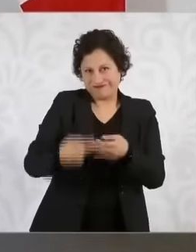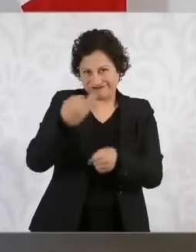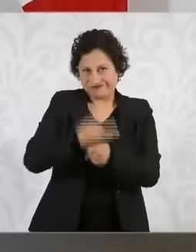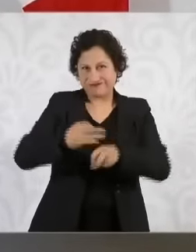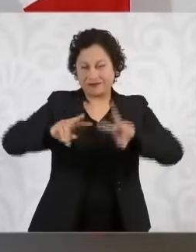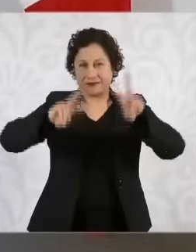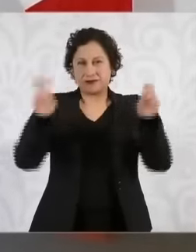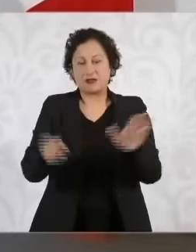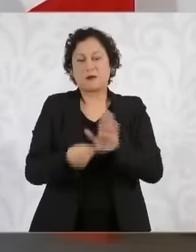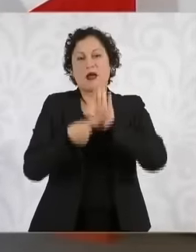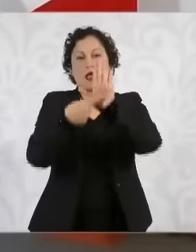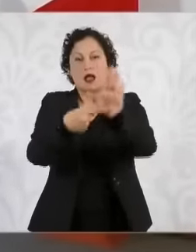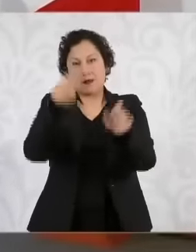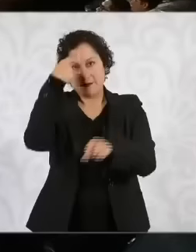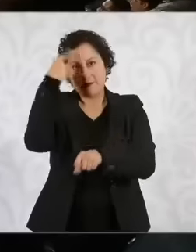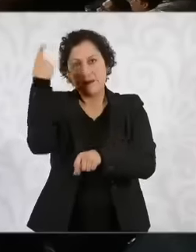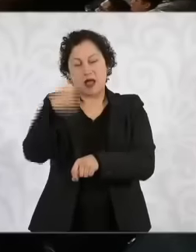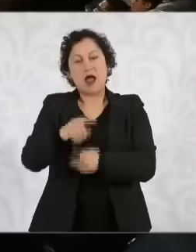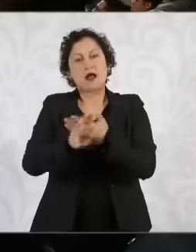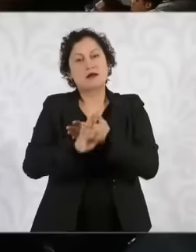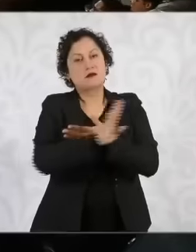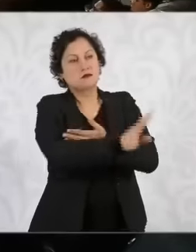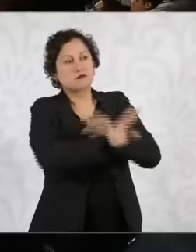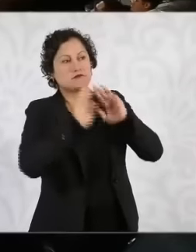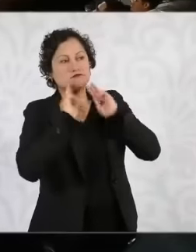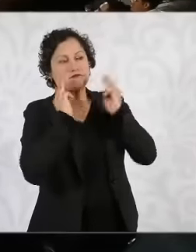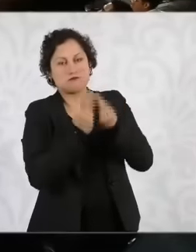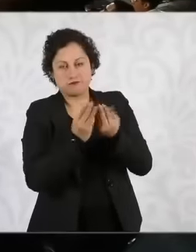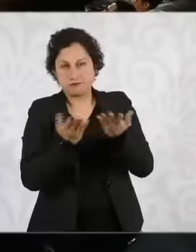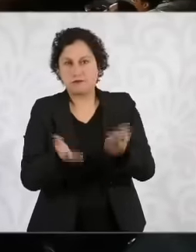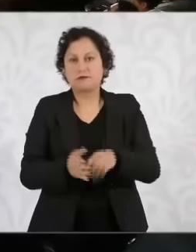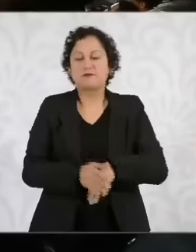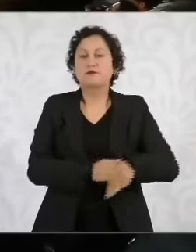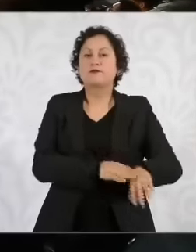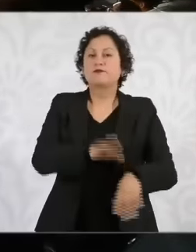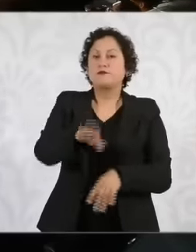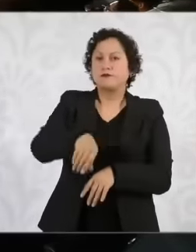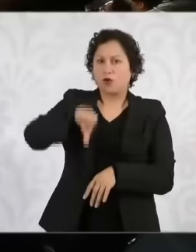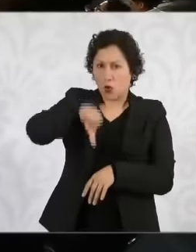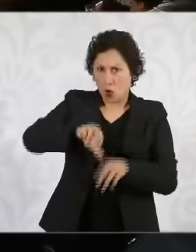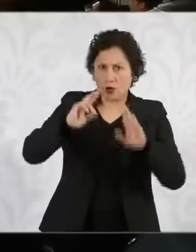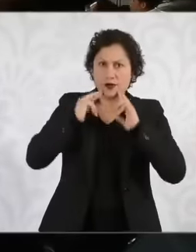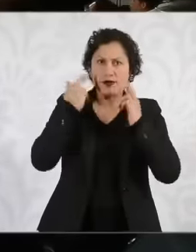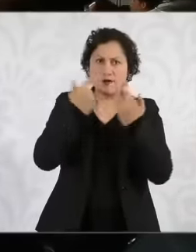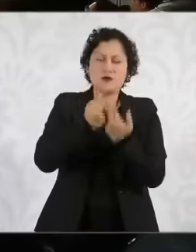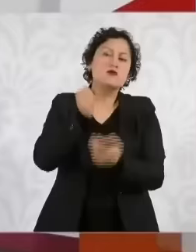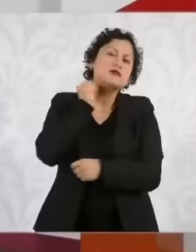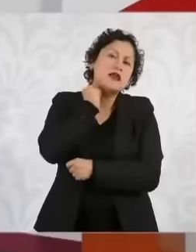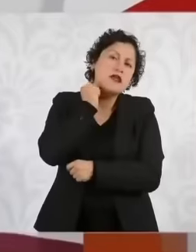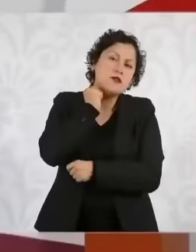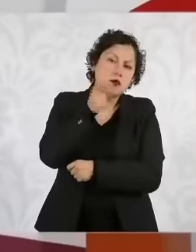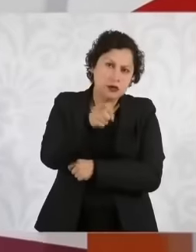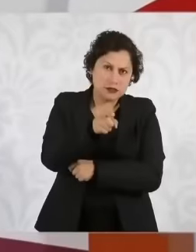or production. Finally, you are planning to meet today with senators, doctor, no, they are going